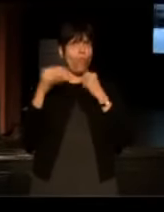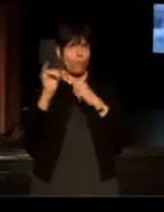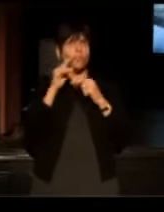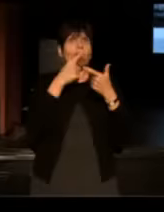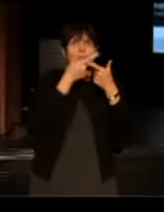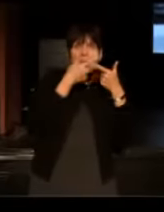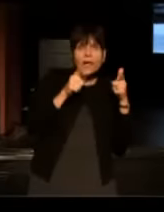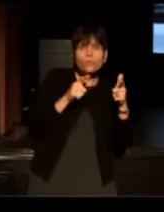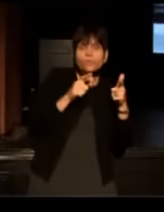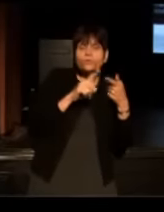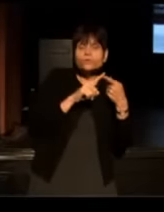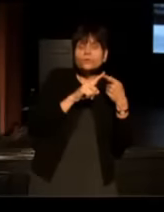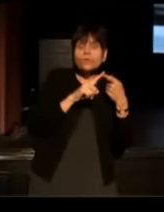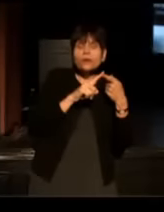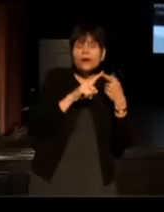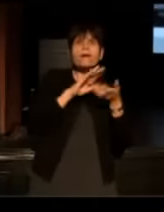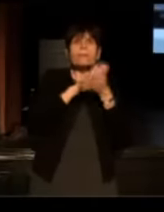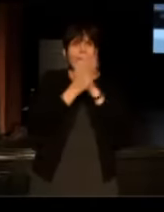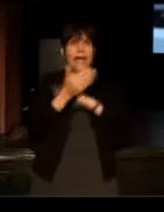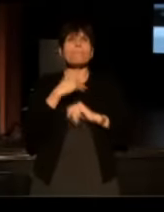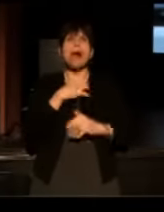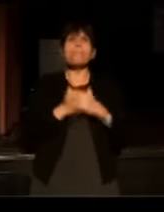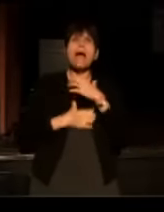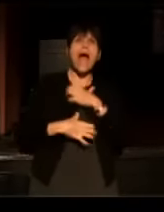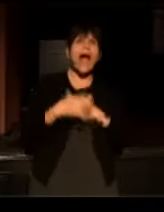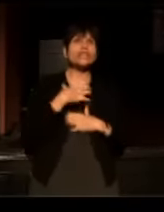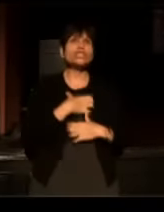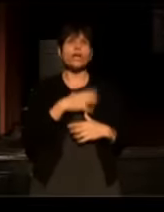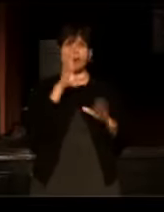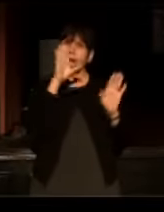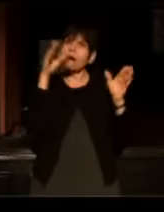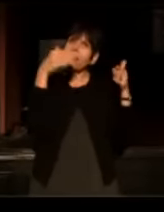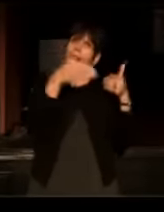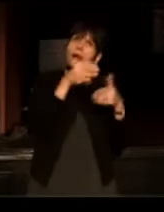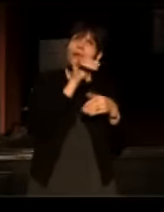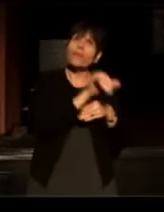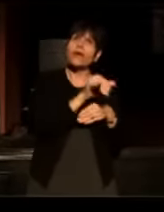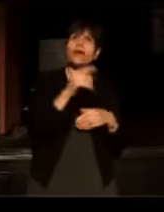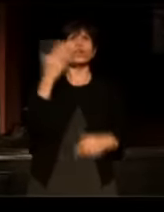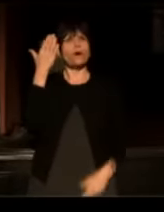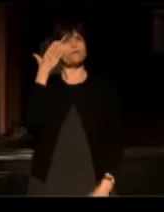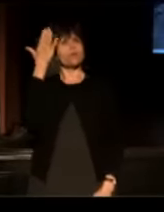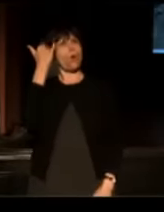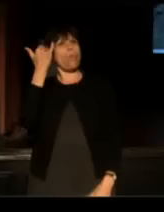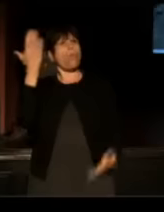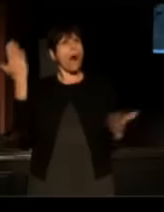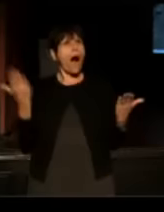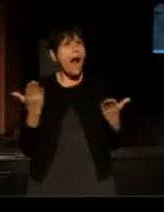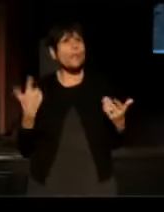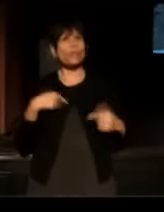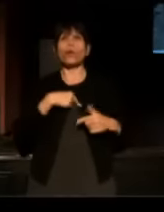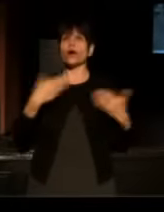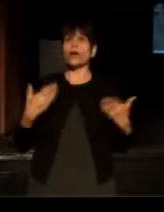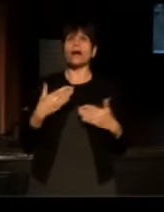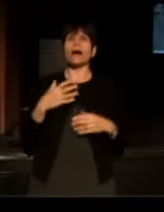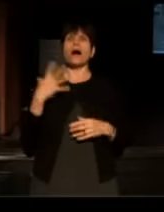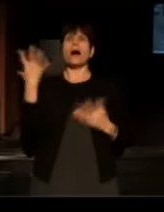and that became my passion. And that's the key, you've got to know why you're here, you've got to have an aesthetic that guides you.